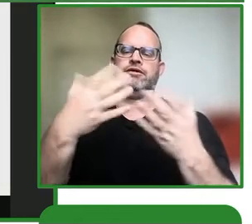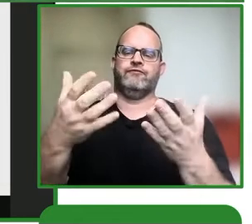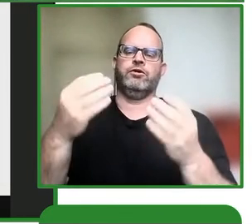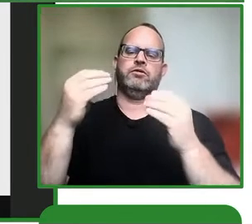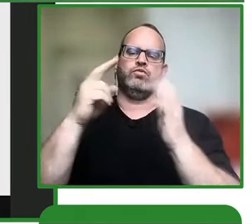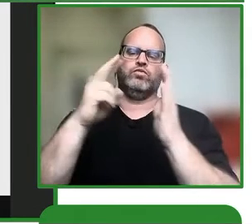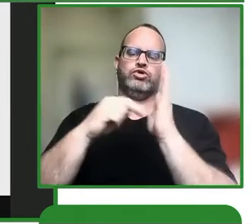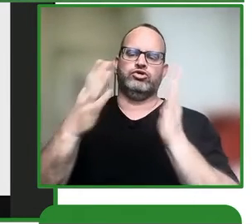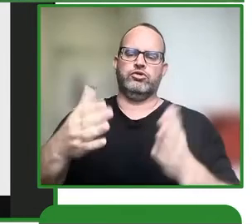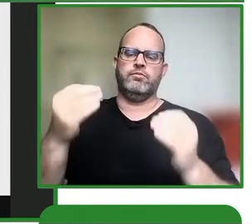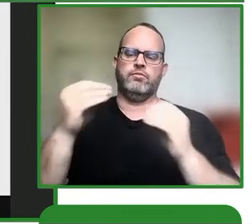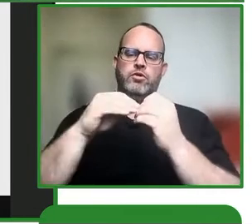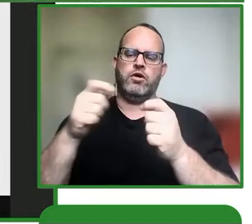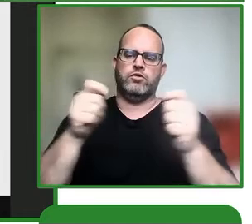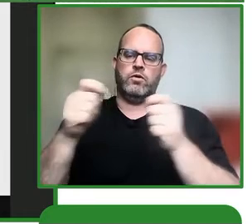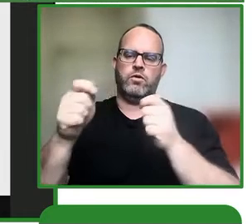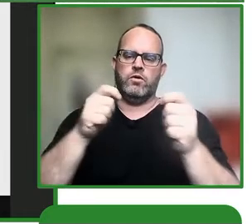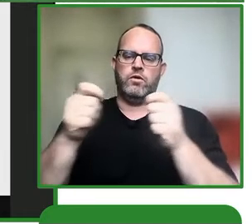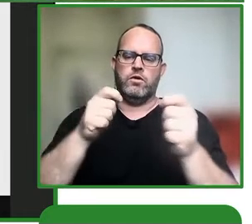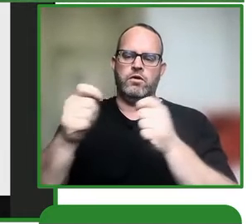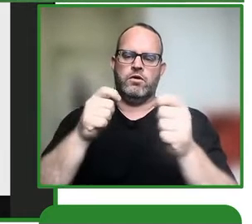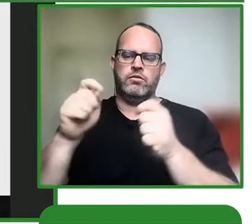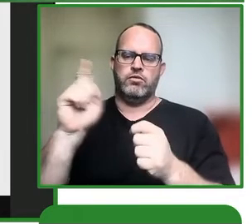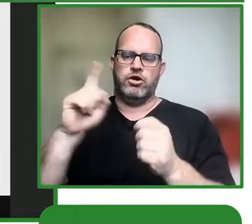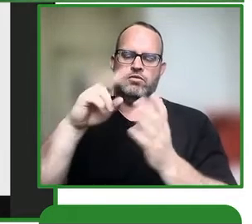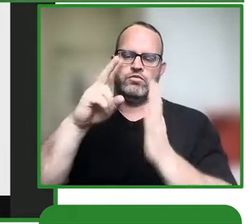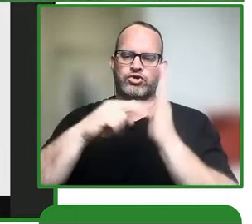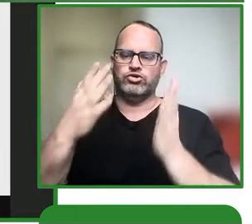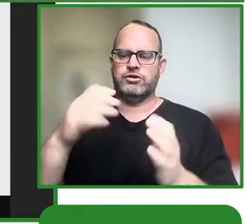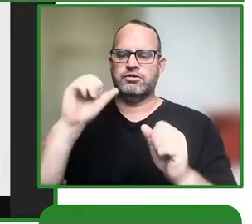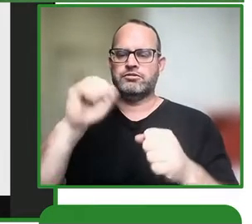of those platforms you can see that the reader must try to watch the